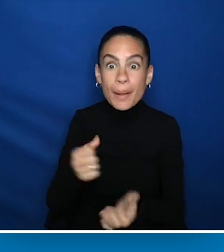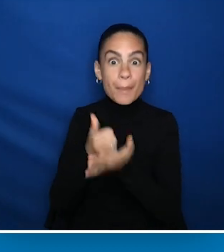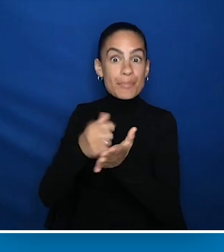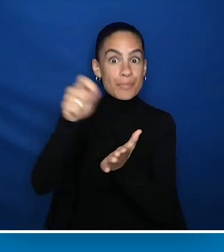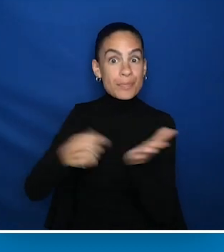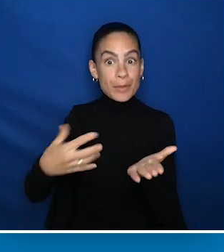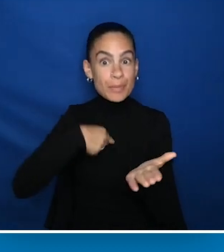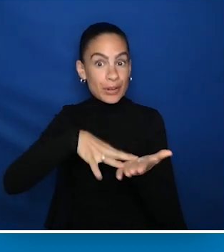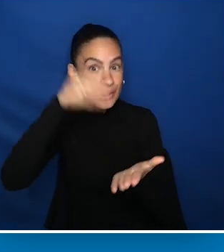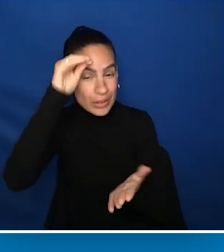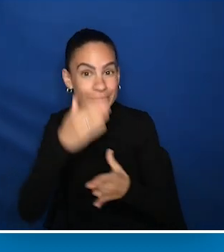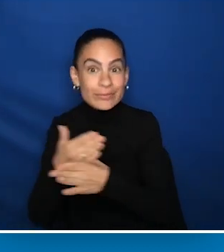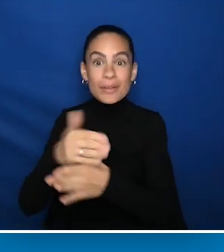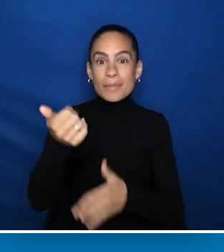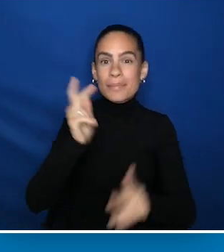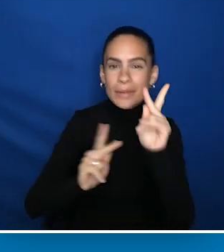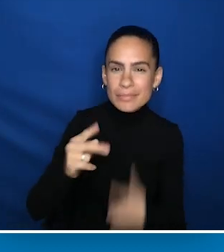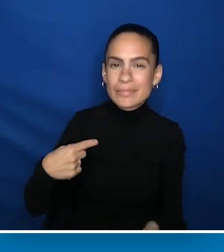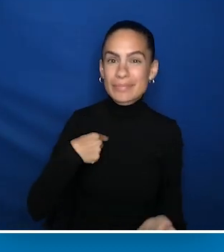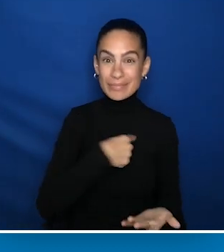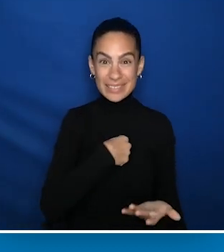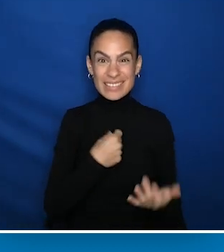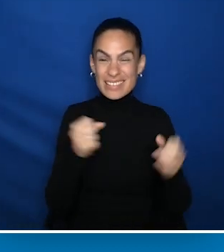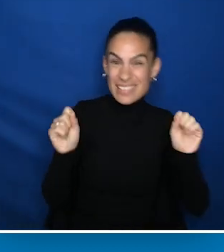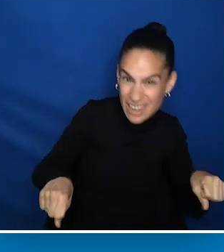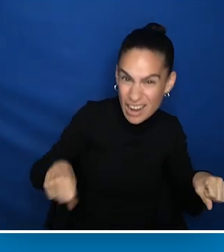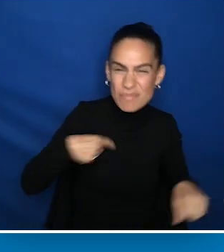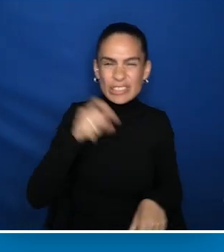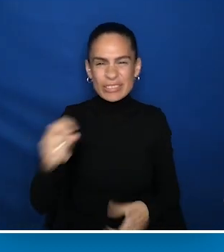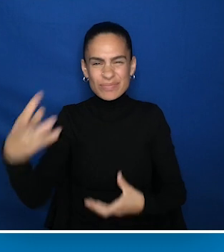in the process, help with writing up what we learned. Share what we learned with others.